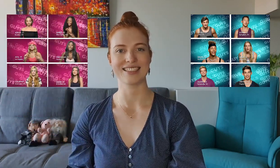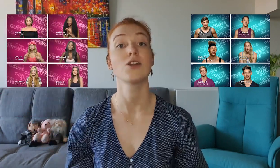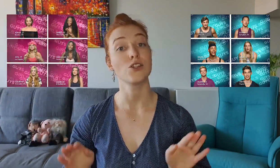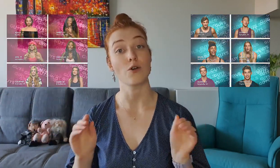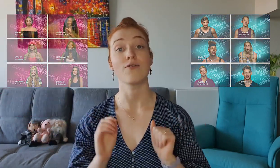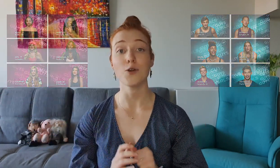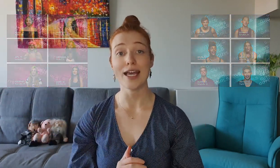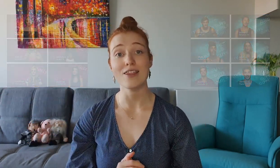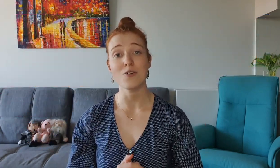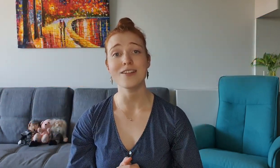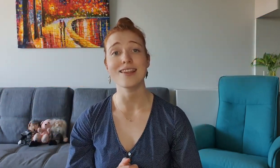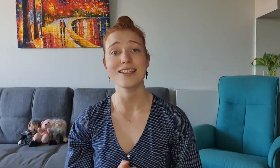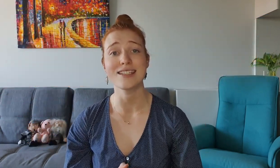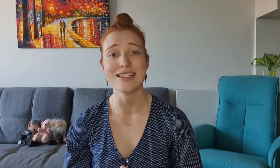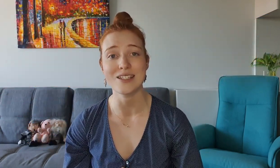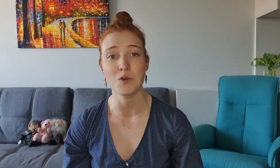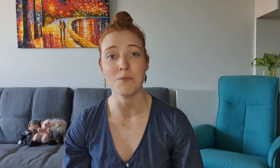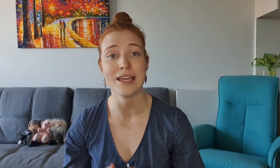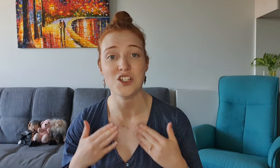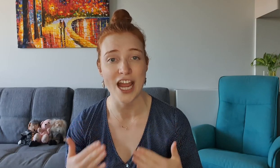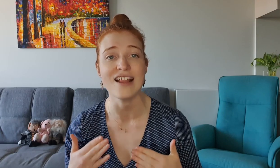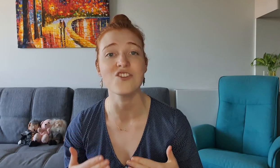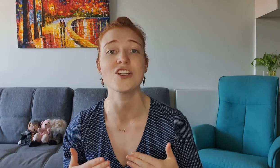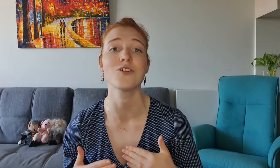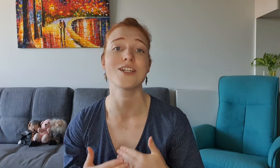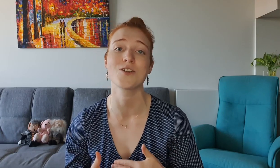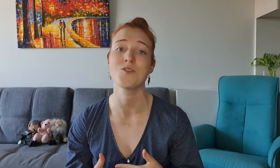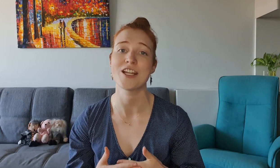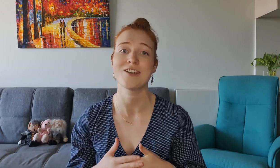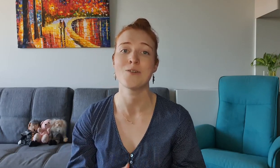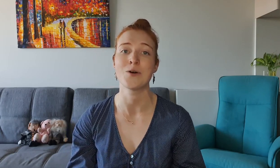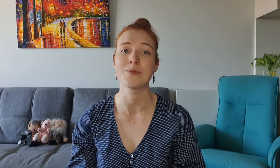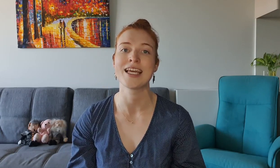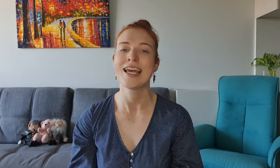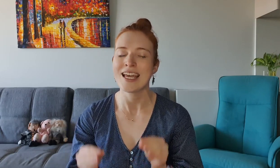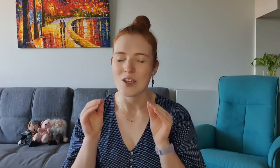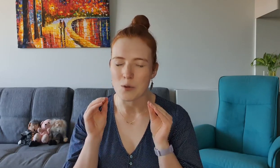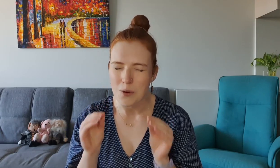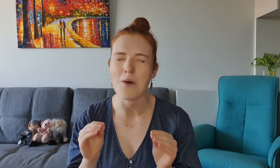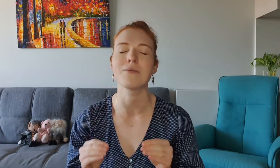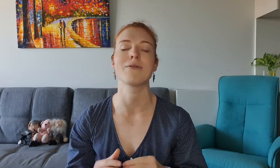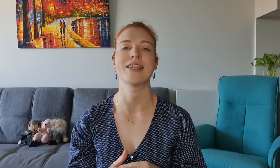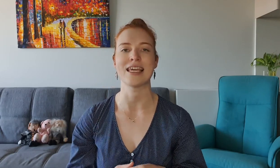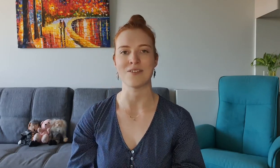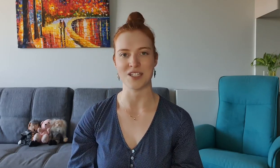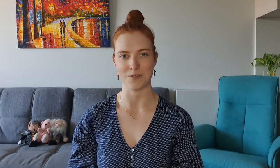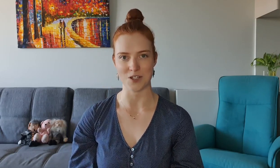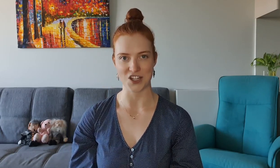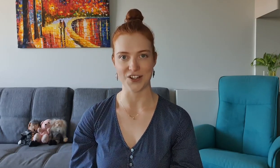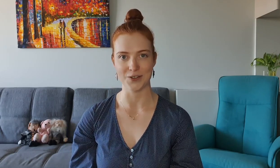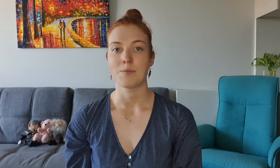So if you had thought that this season would be challenging traditional gender norms you probably were thinking of a different show